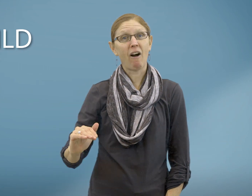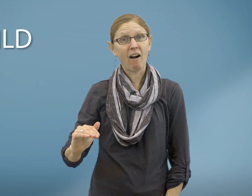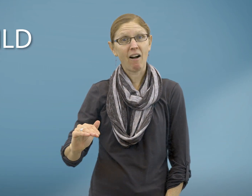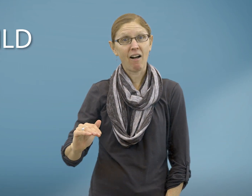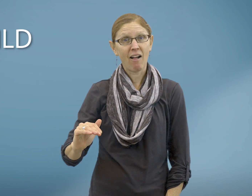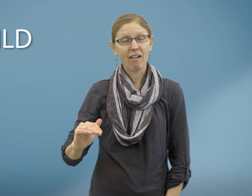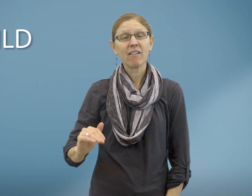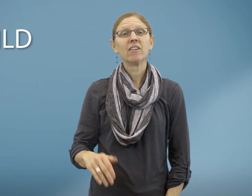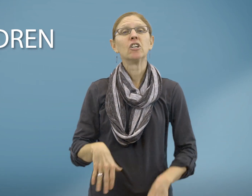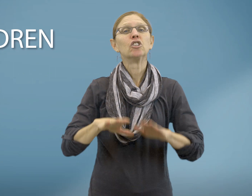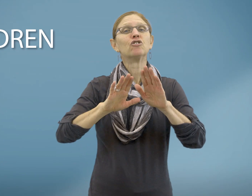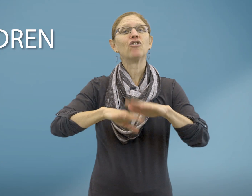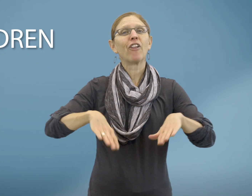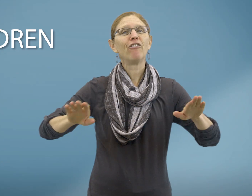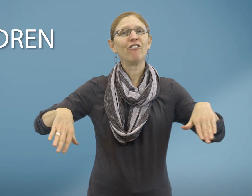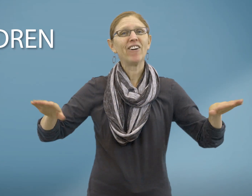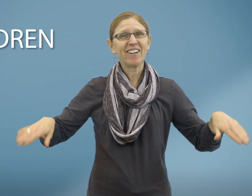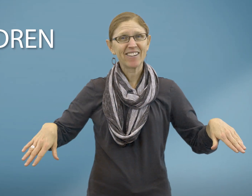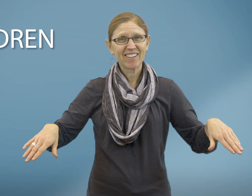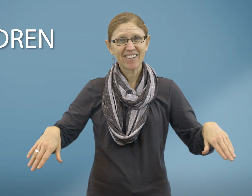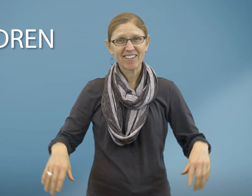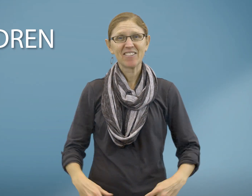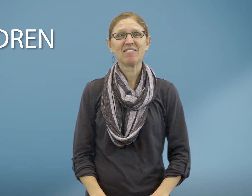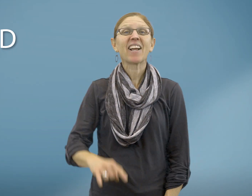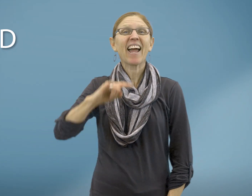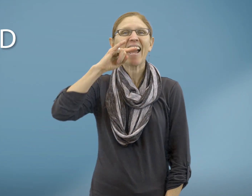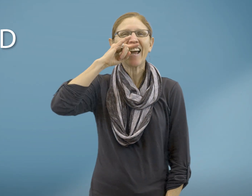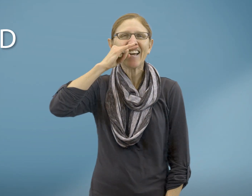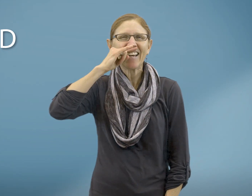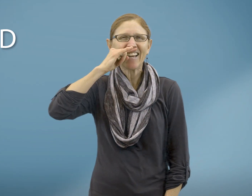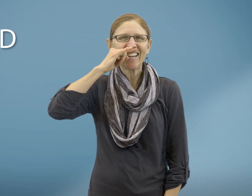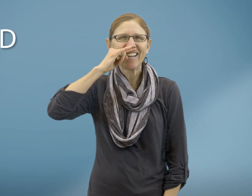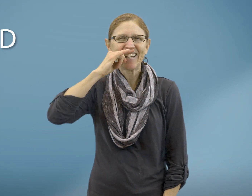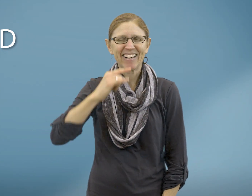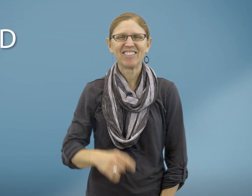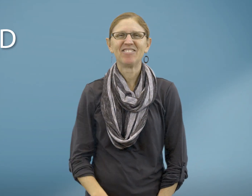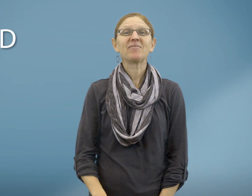Child Children Kid